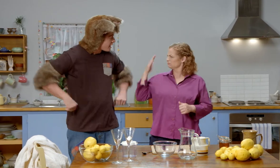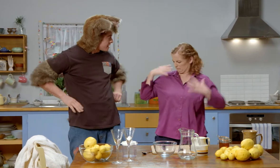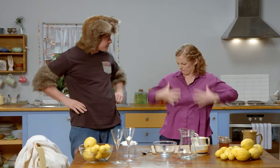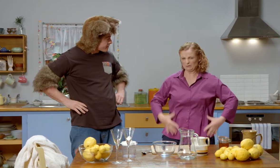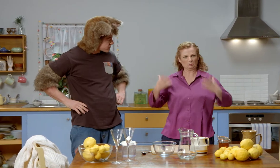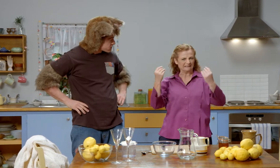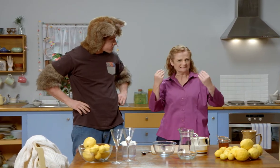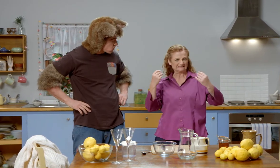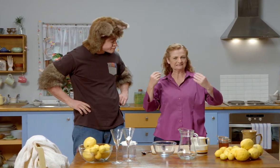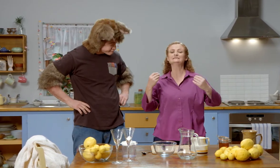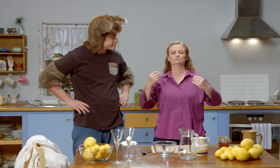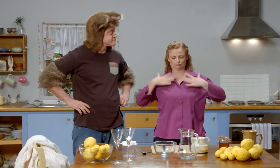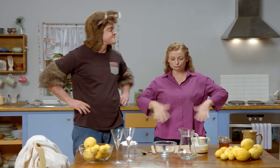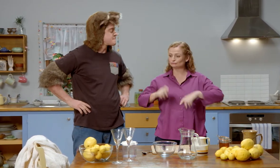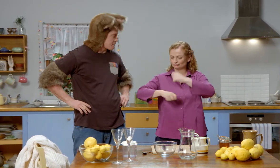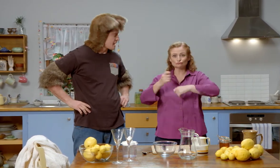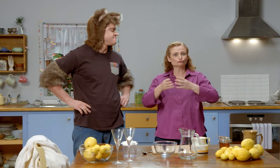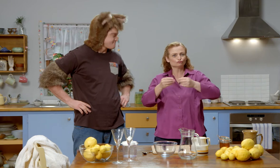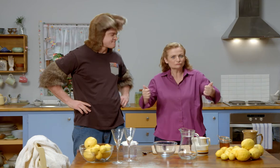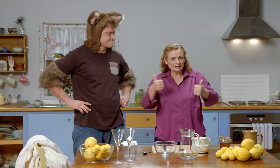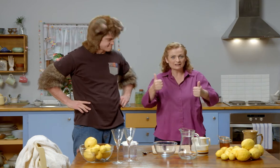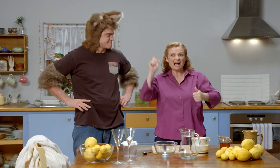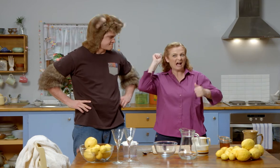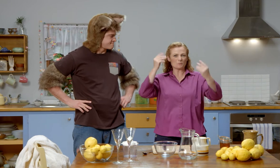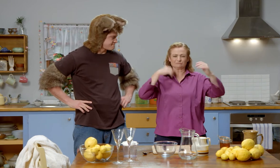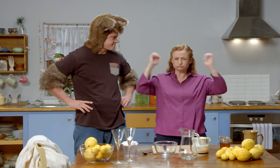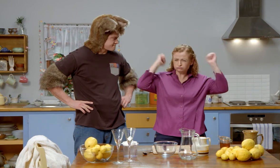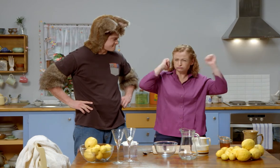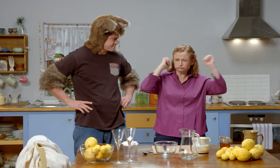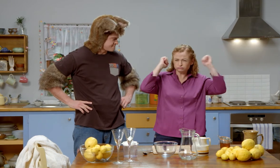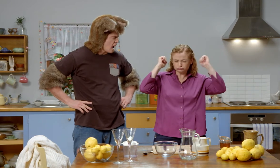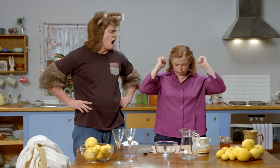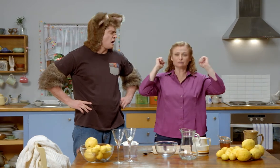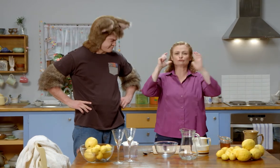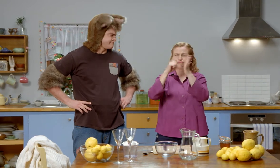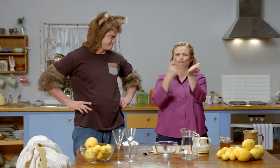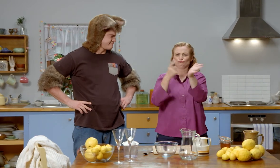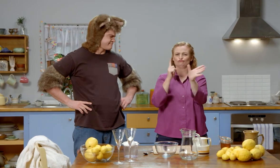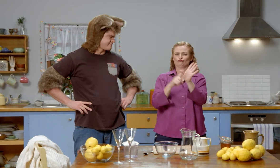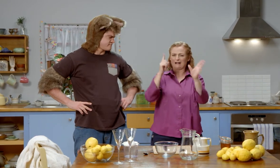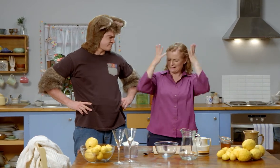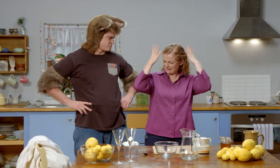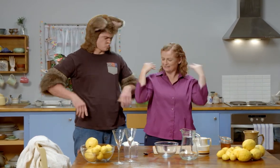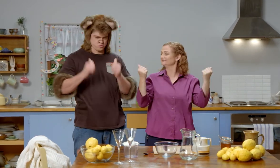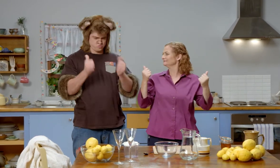Yes, I was all wet but now I'm dry. My hair was wet but it's dry too.